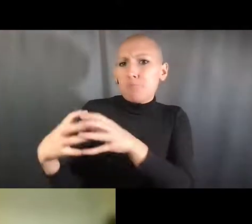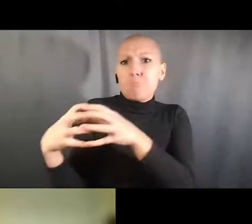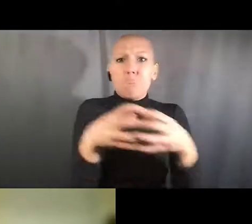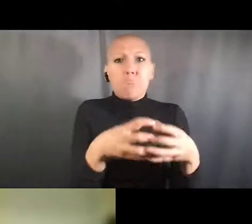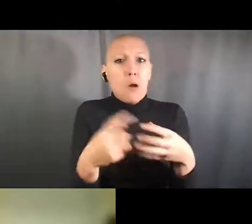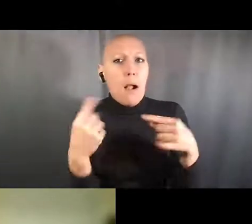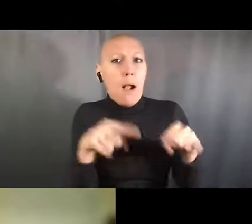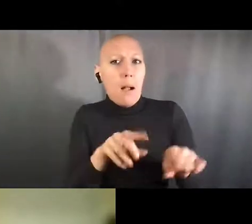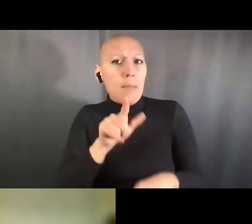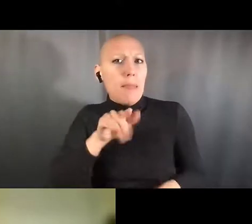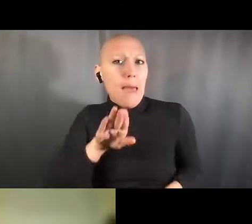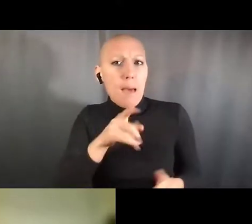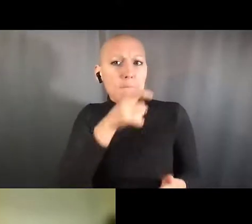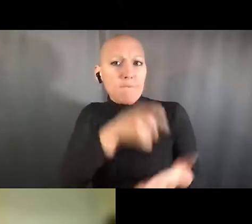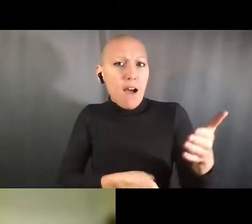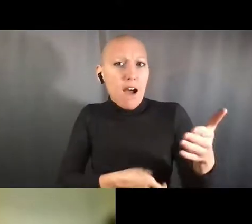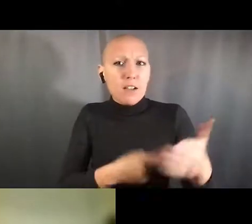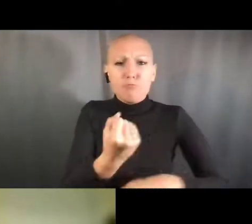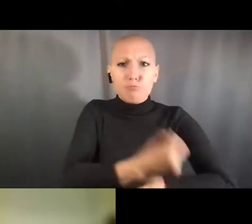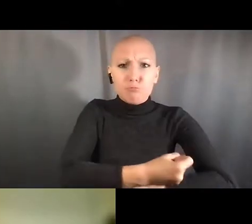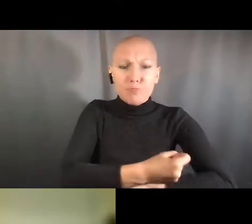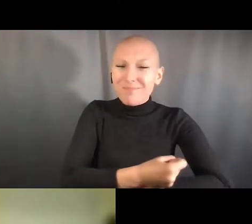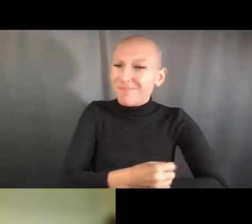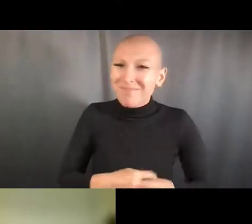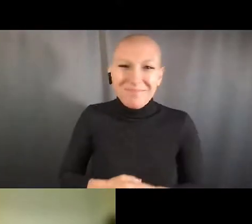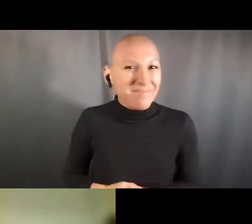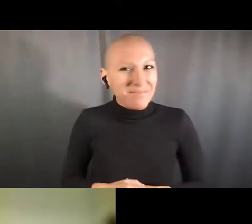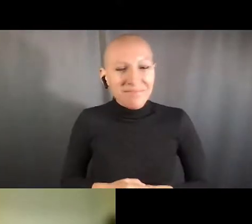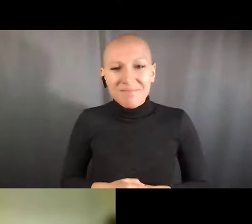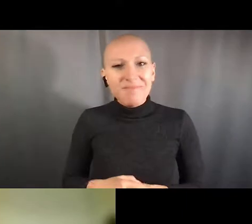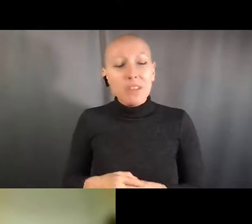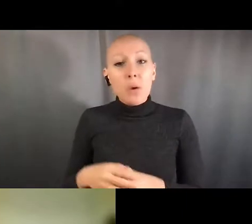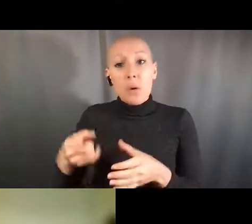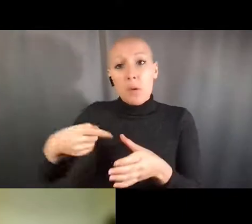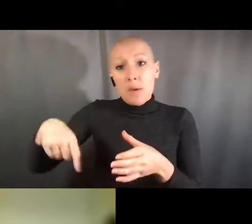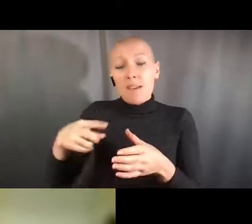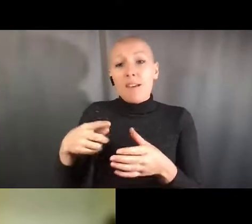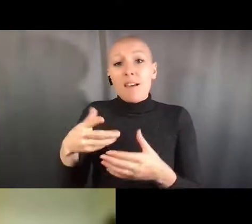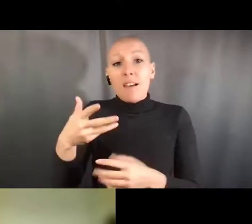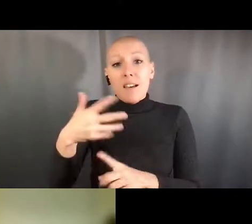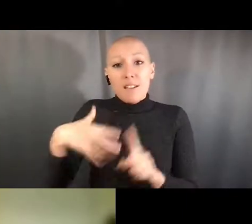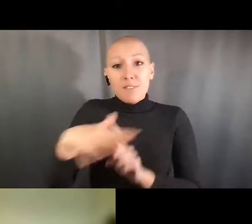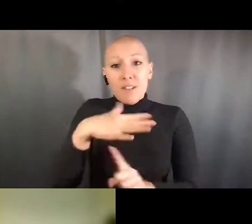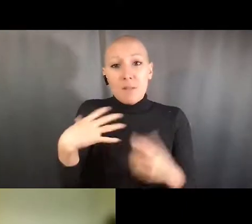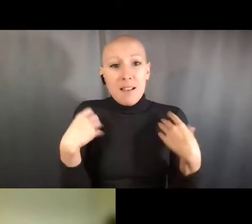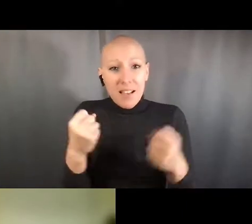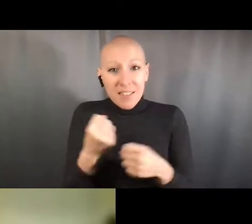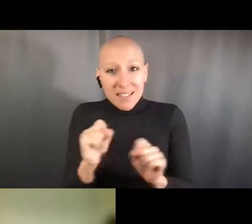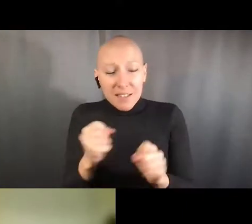and laws than an academic institution because OSHA's involved in those cases.